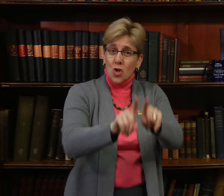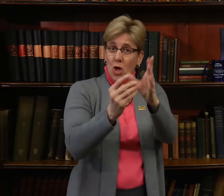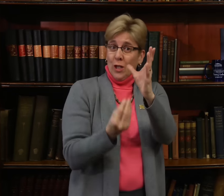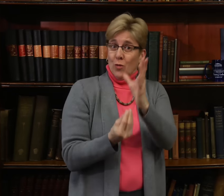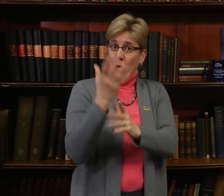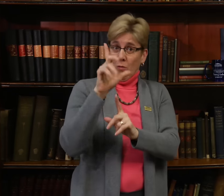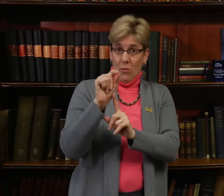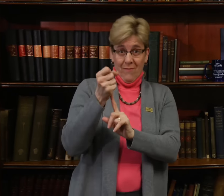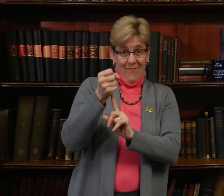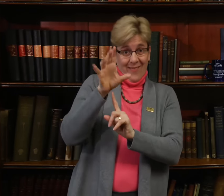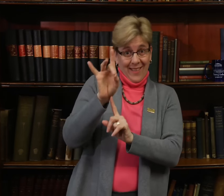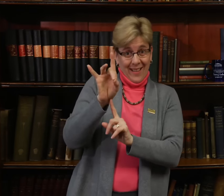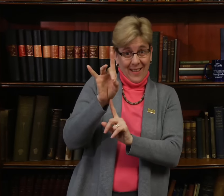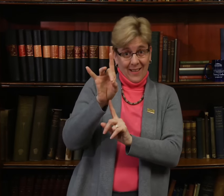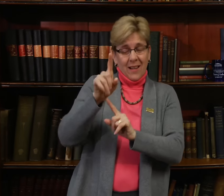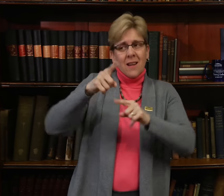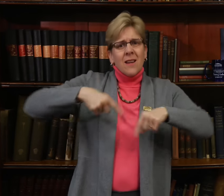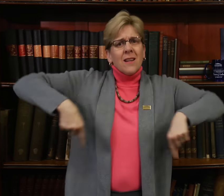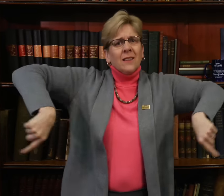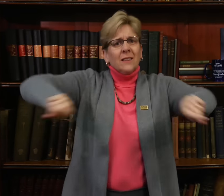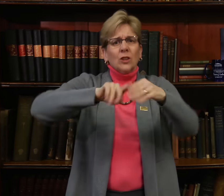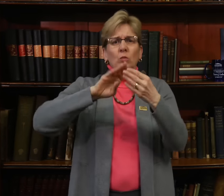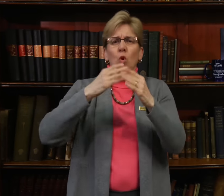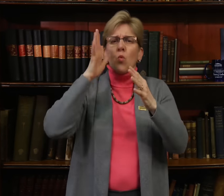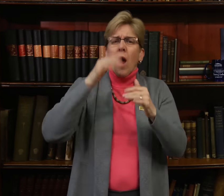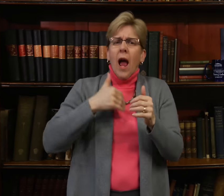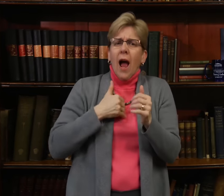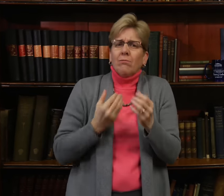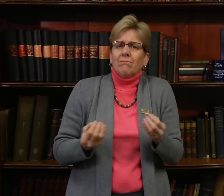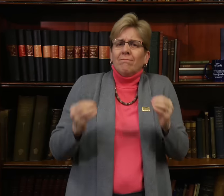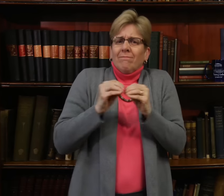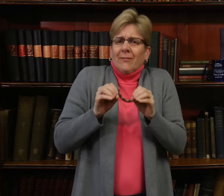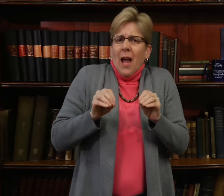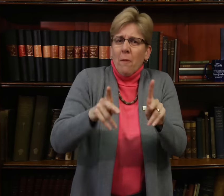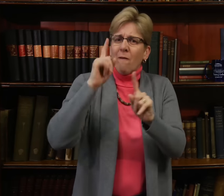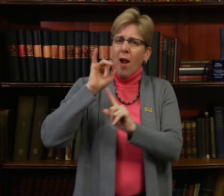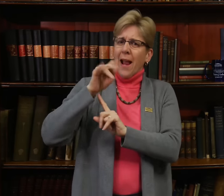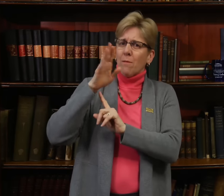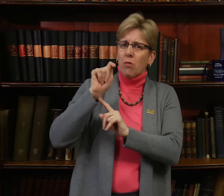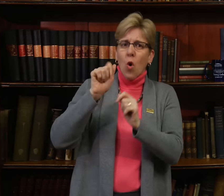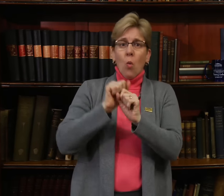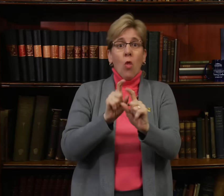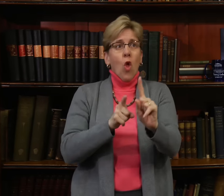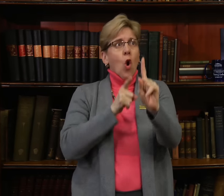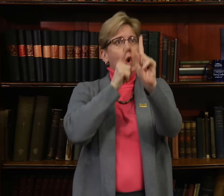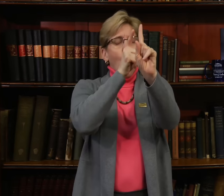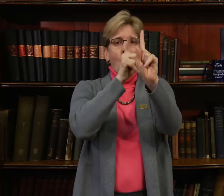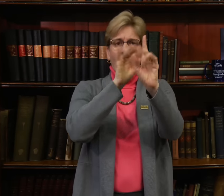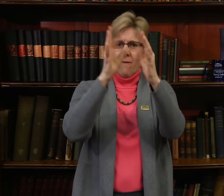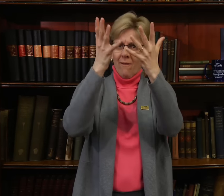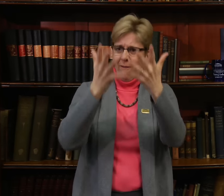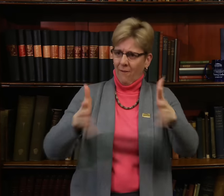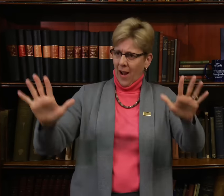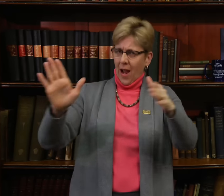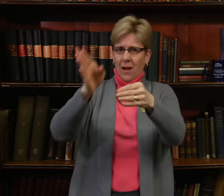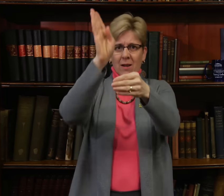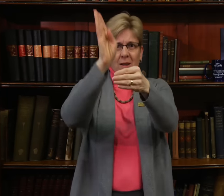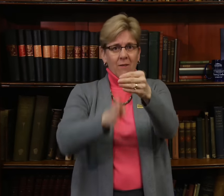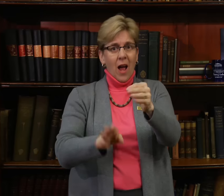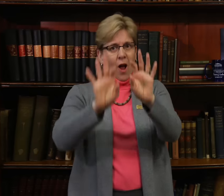During the spring of 2018, the community will have further opportunity for input with the goal of finalizing the framework